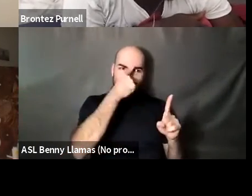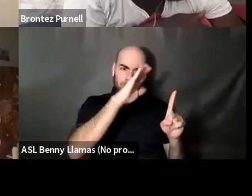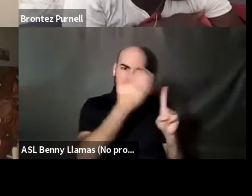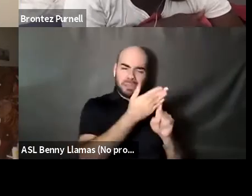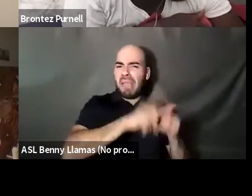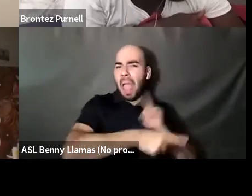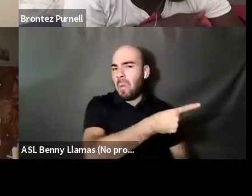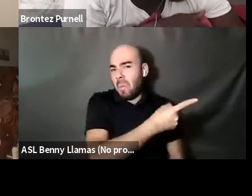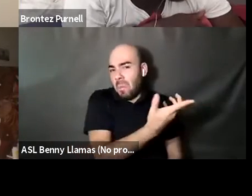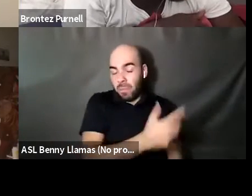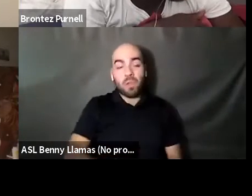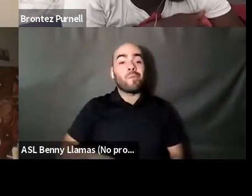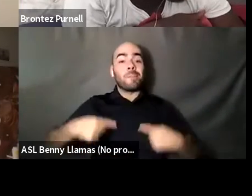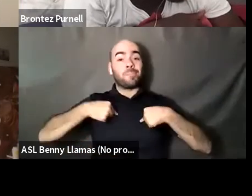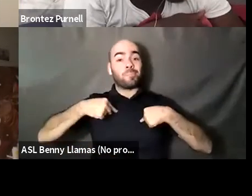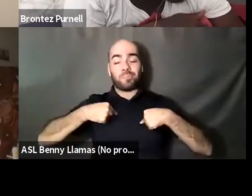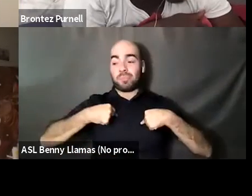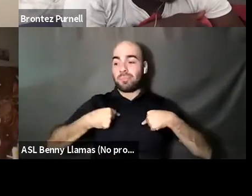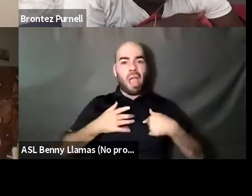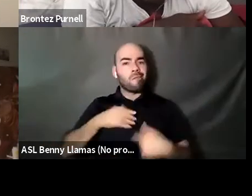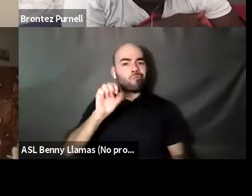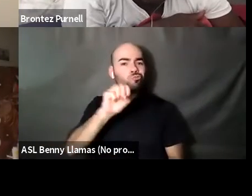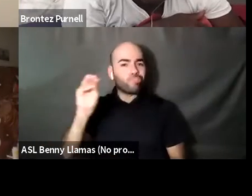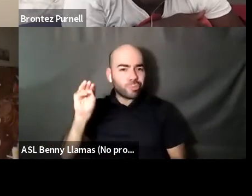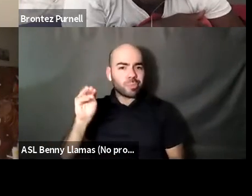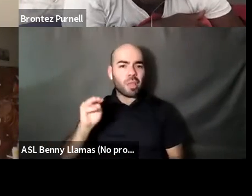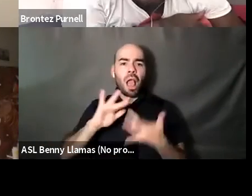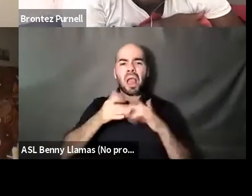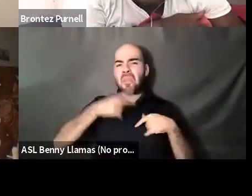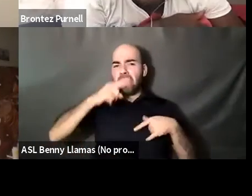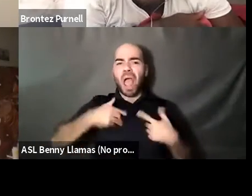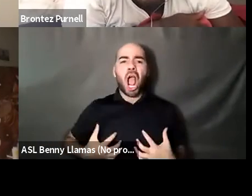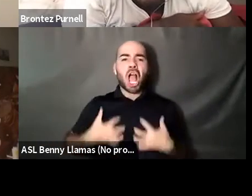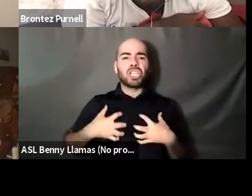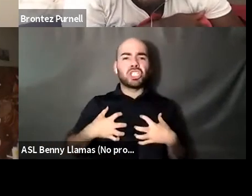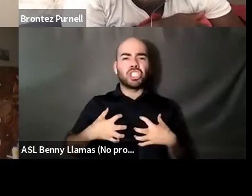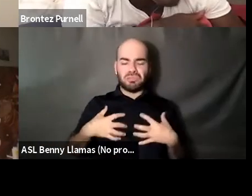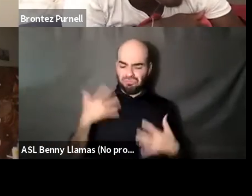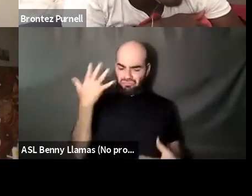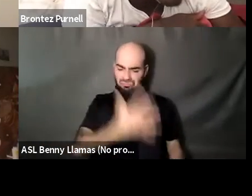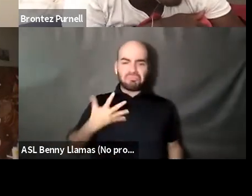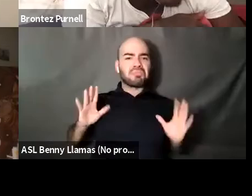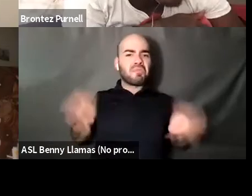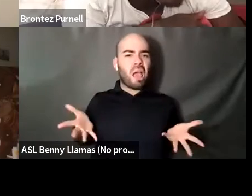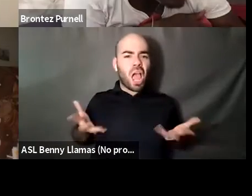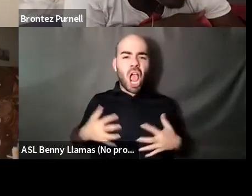Randa Jarrar she/they: Exists like online. Like, I have no problem, like, you know, with any of this. And I have an only fans and